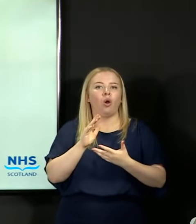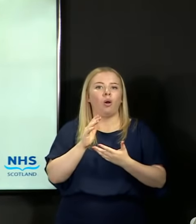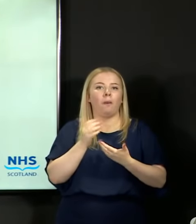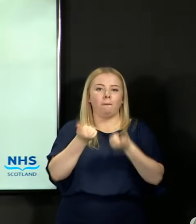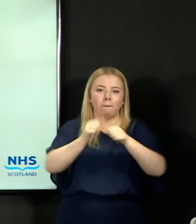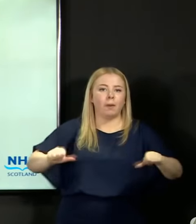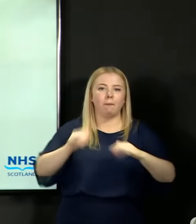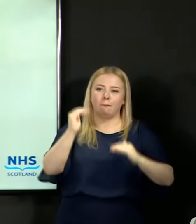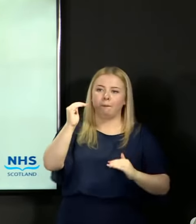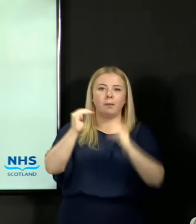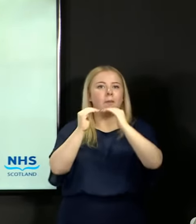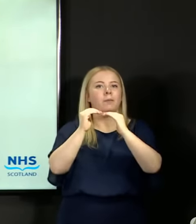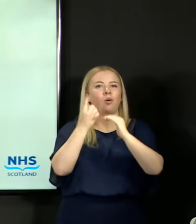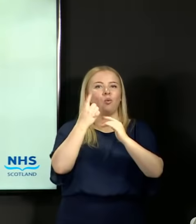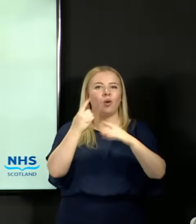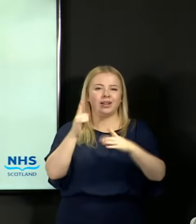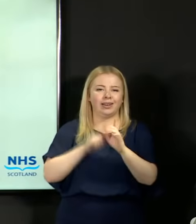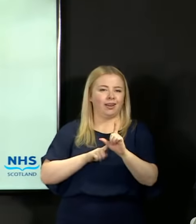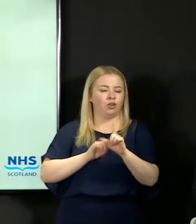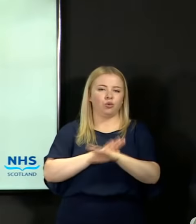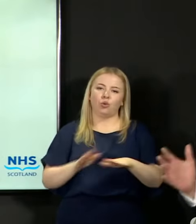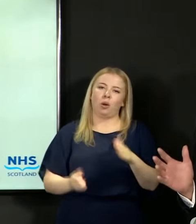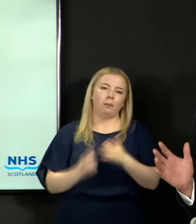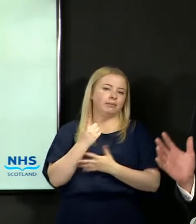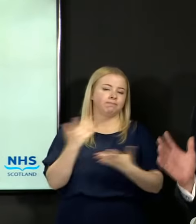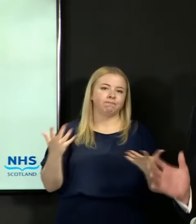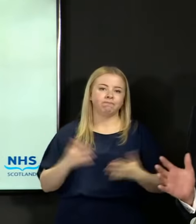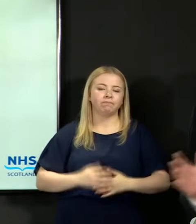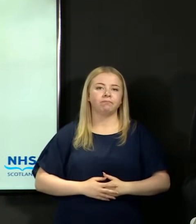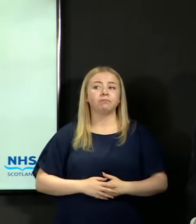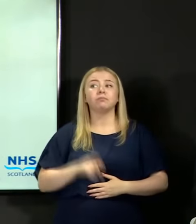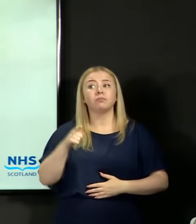And the second point I would make, and the First Minister has made this point but I do